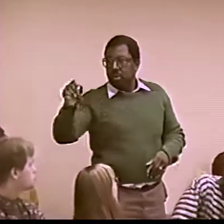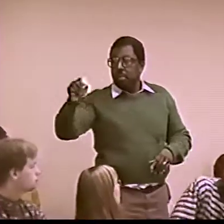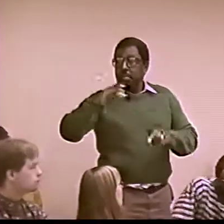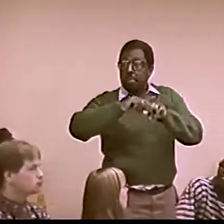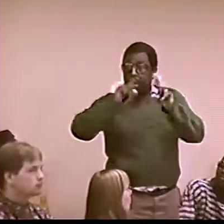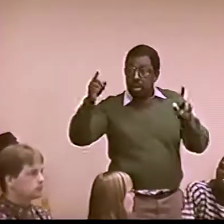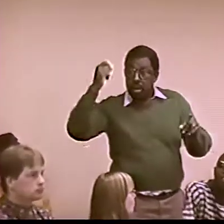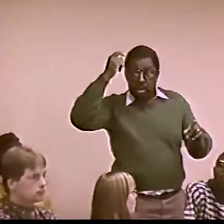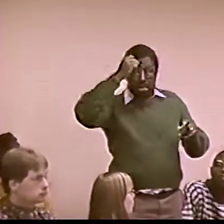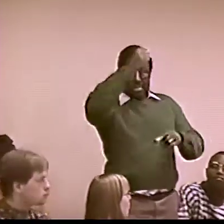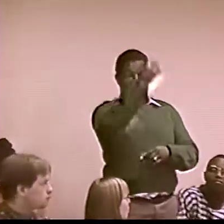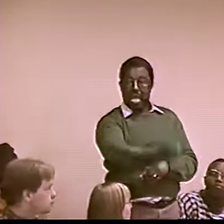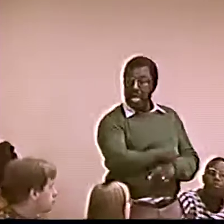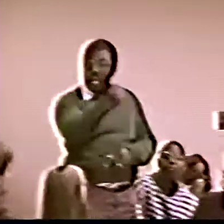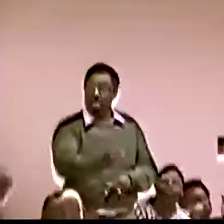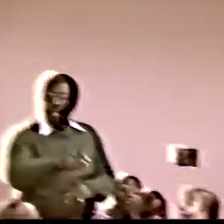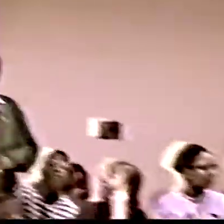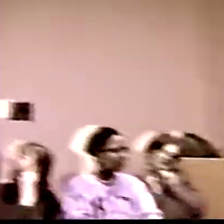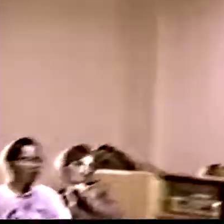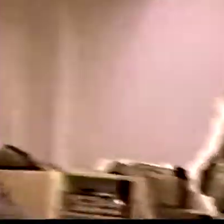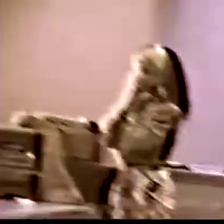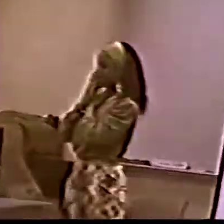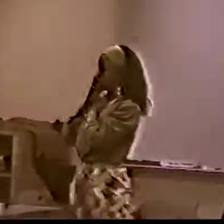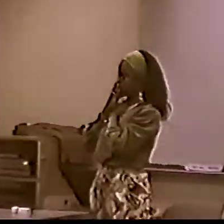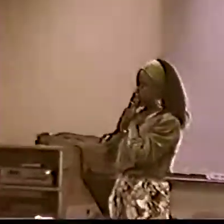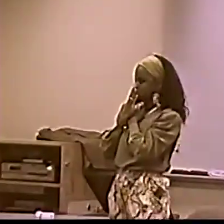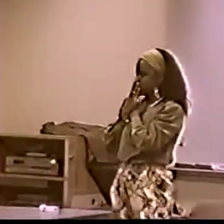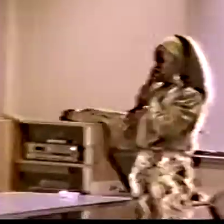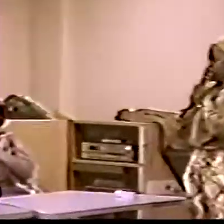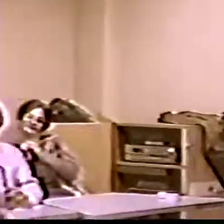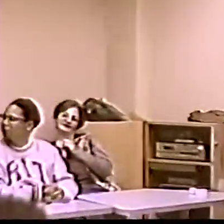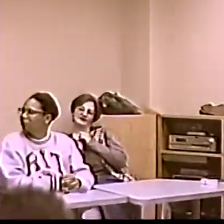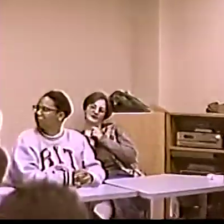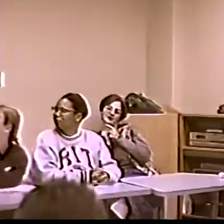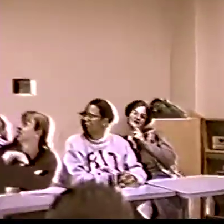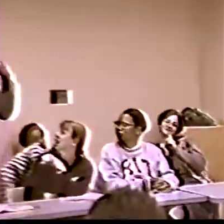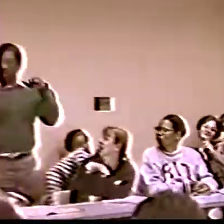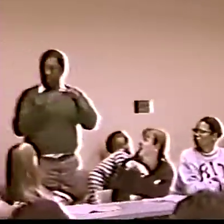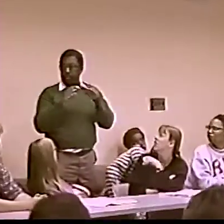WE'RE WILD AND MORE WILLING TO DO THAT.